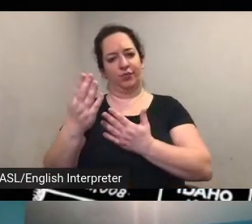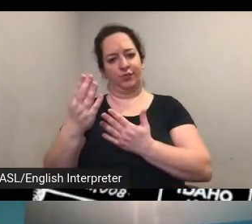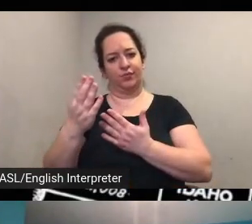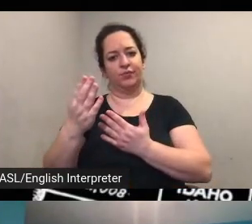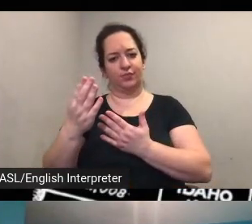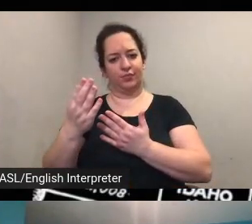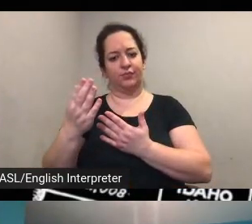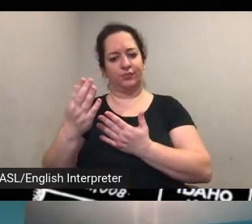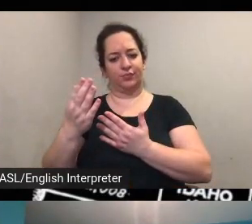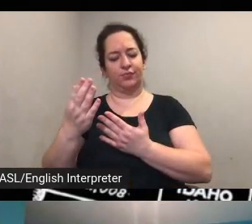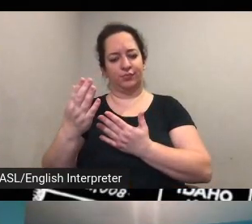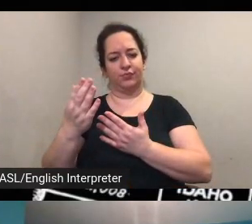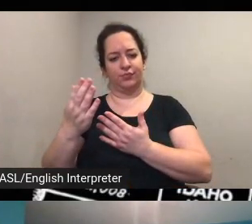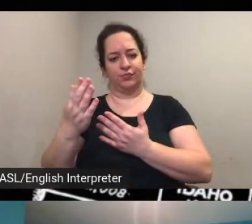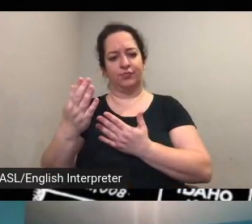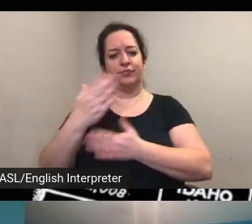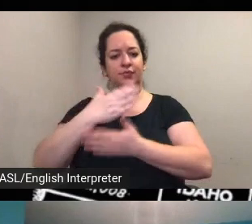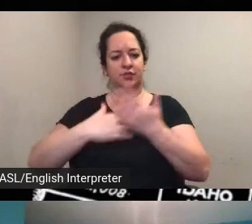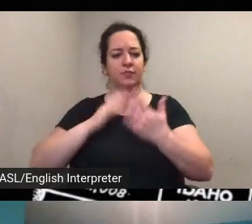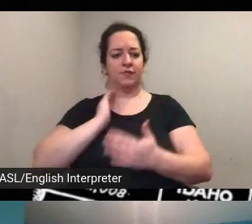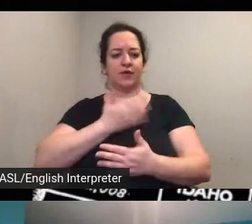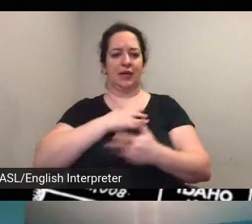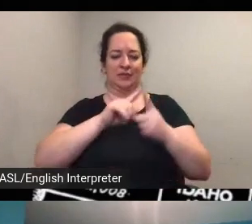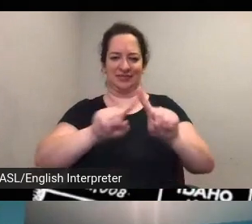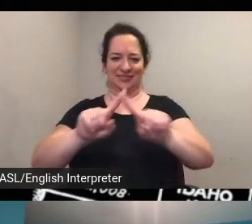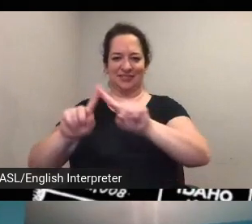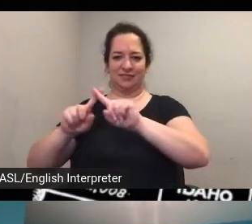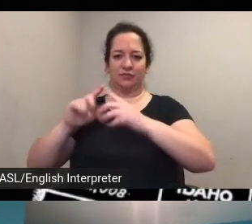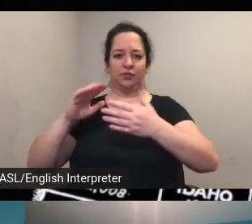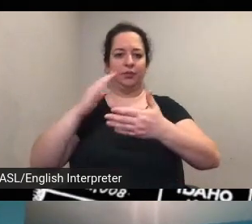of the different partners for this project